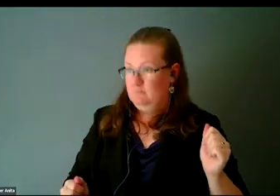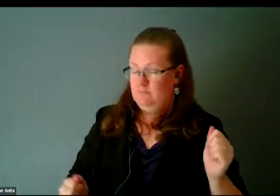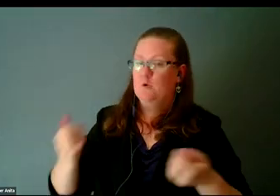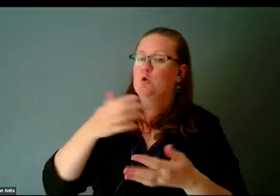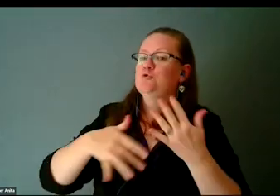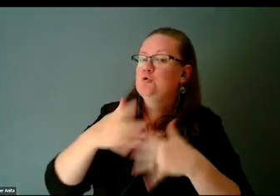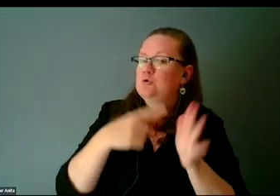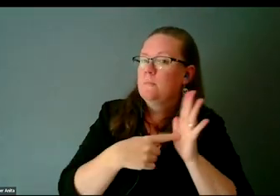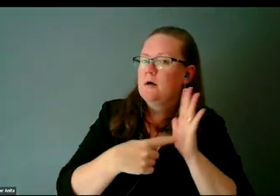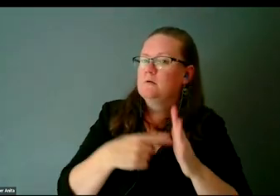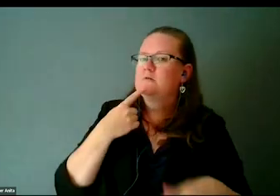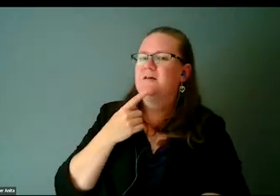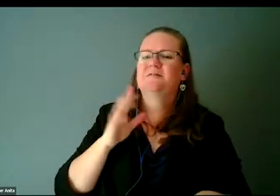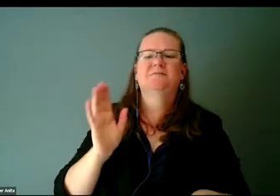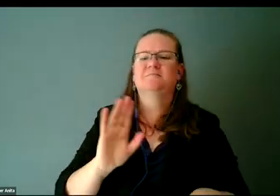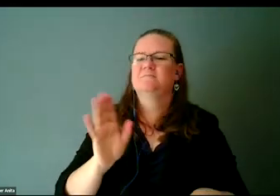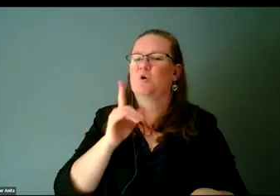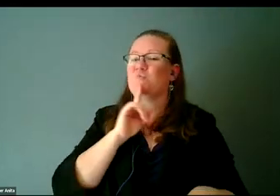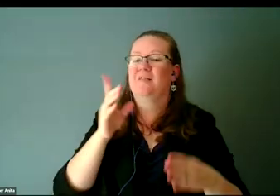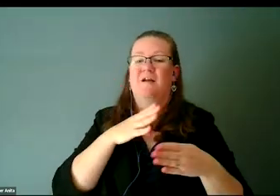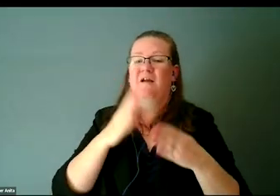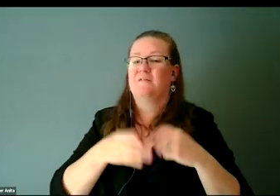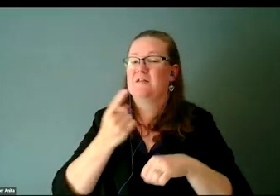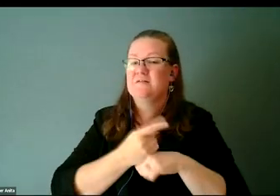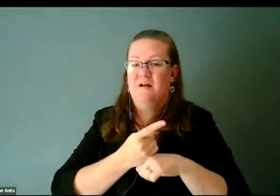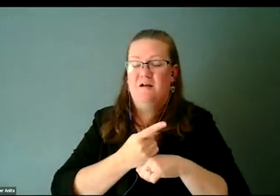at the end of the day, if I have braille,